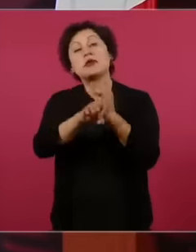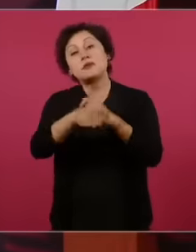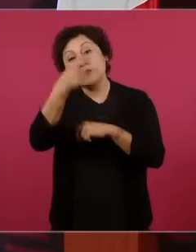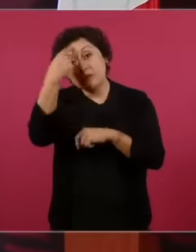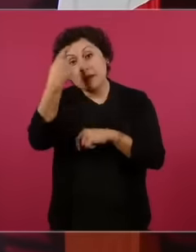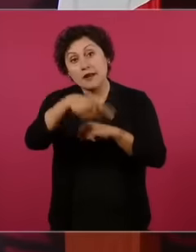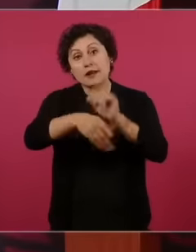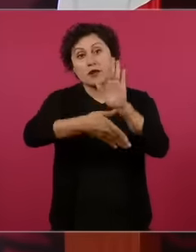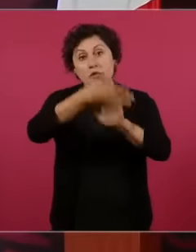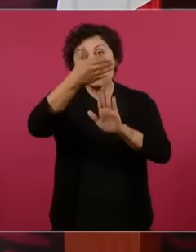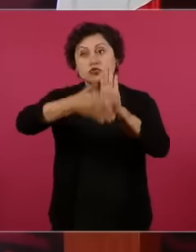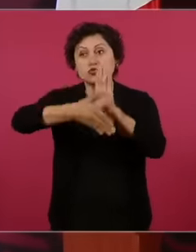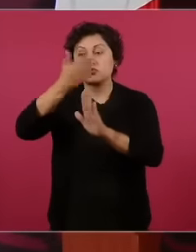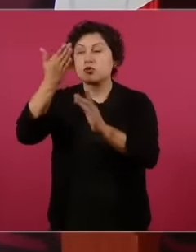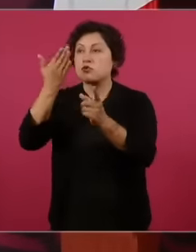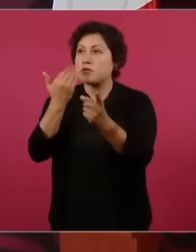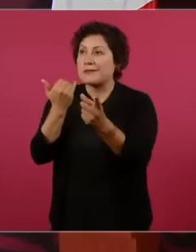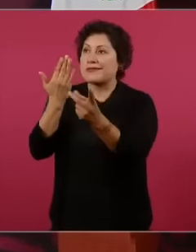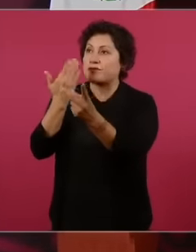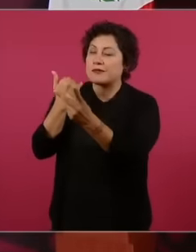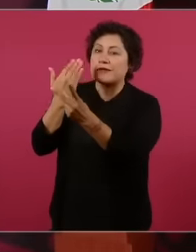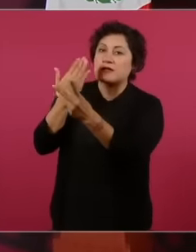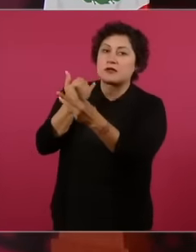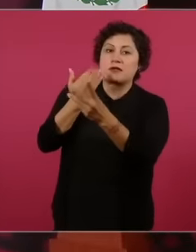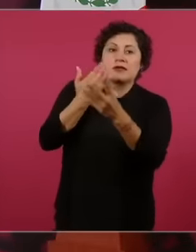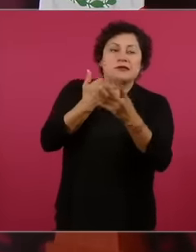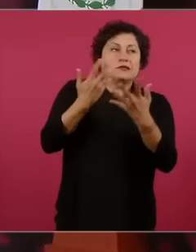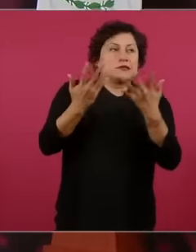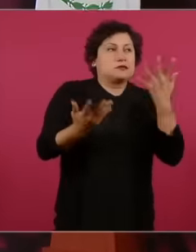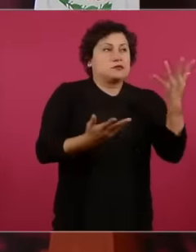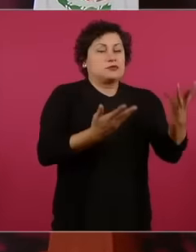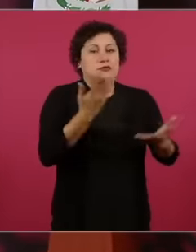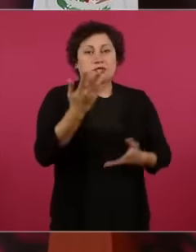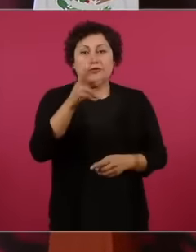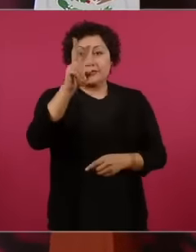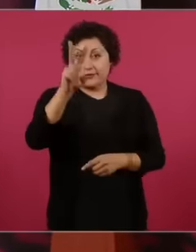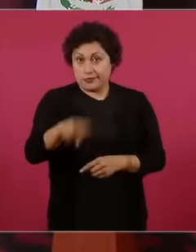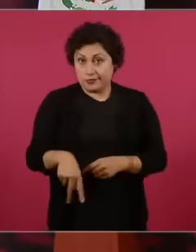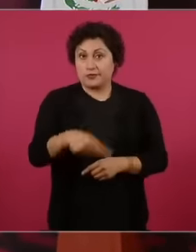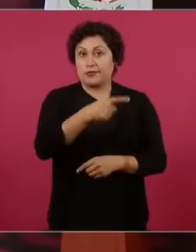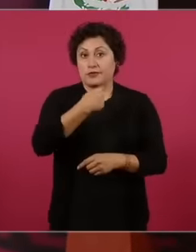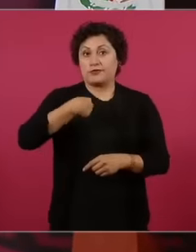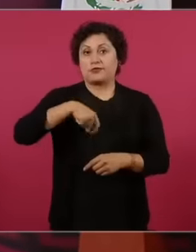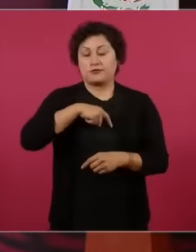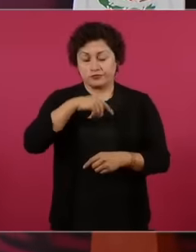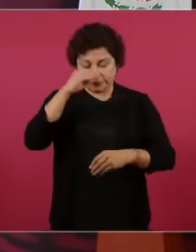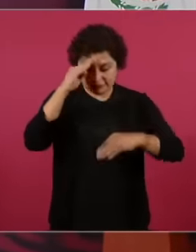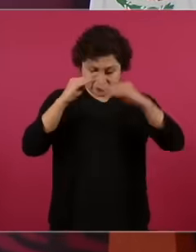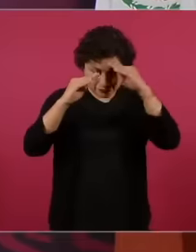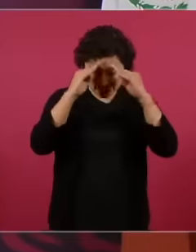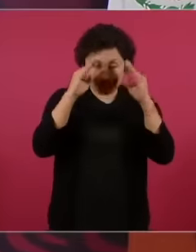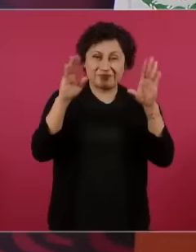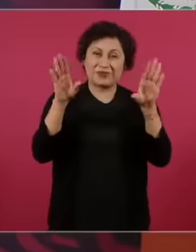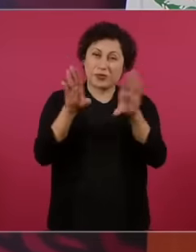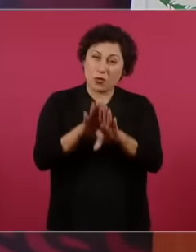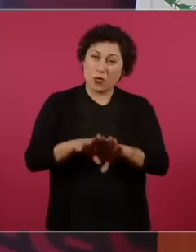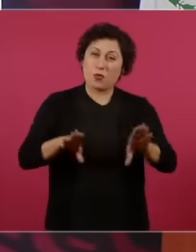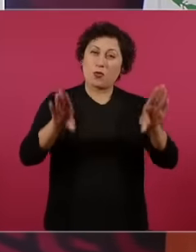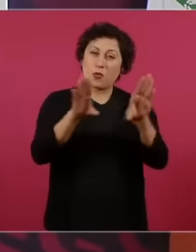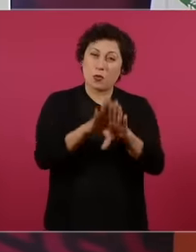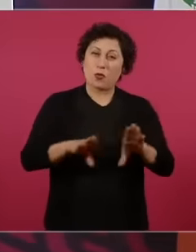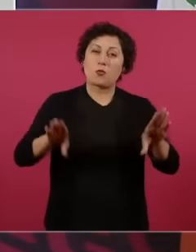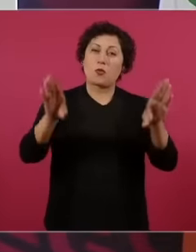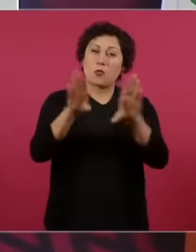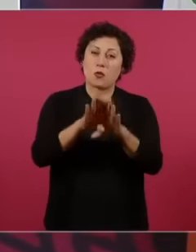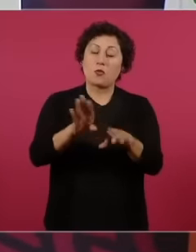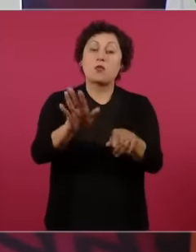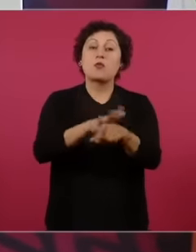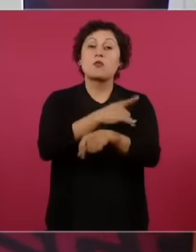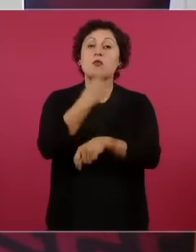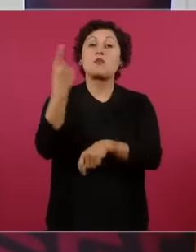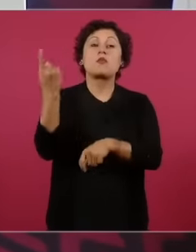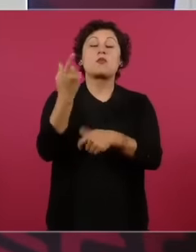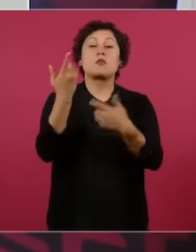this Establish a mechanism to not allow because we were leaving